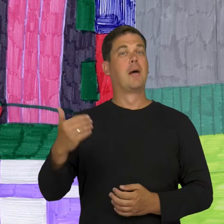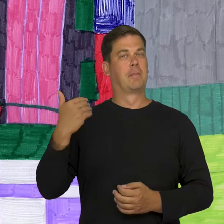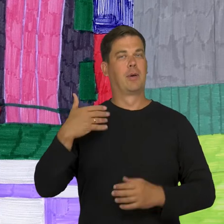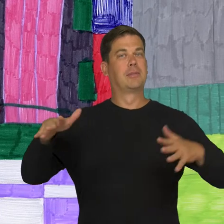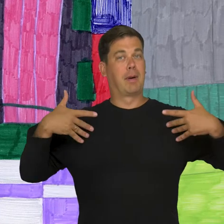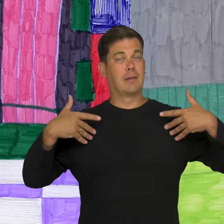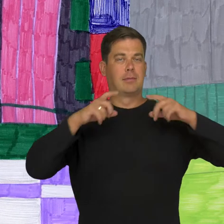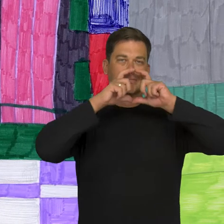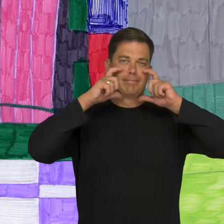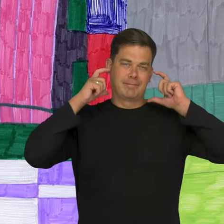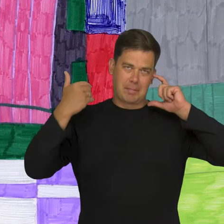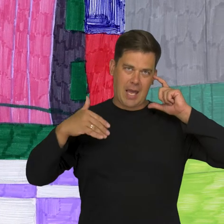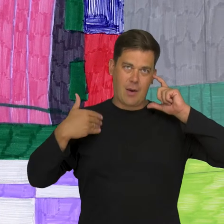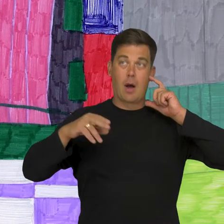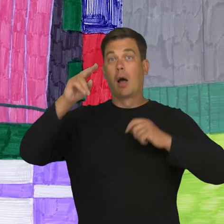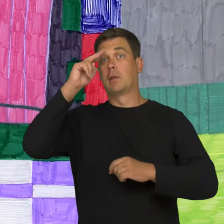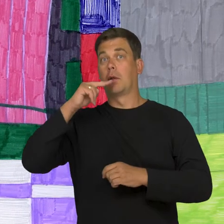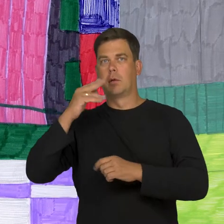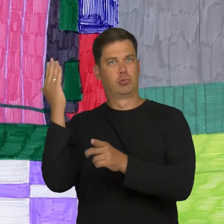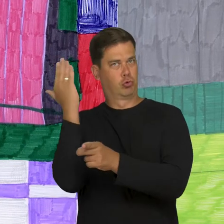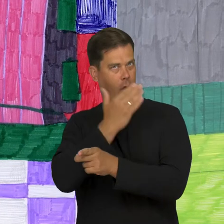There was a walk in the white mask, dad had a black mask.